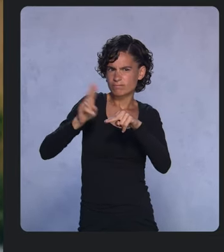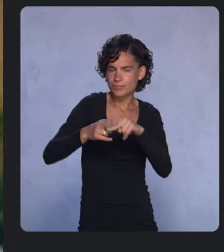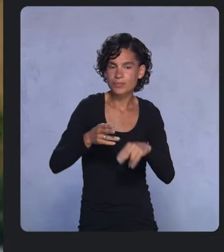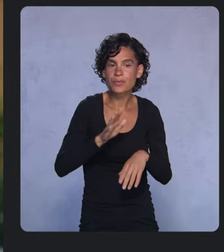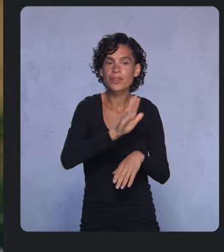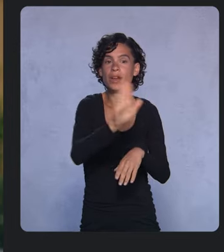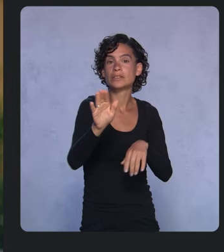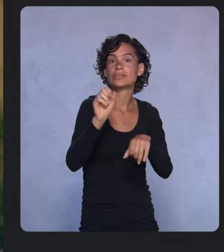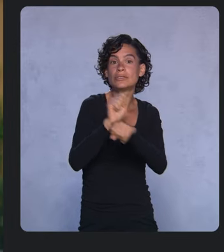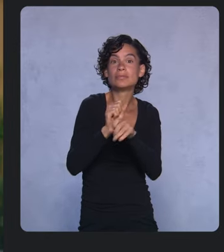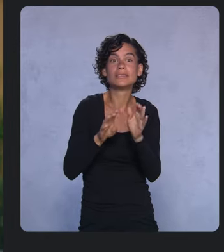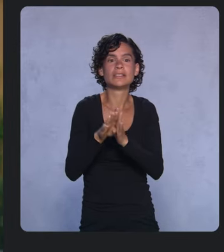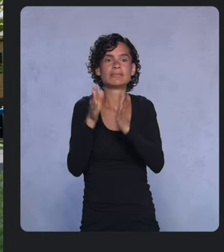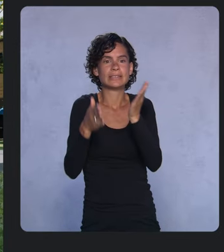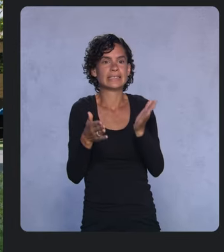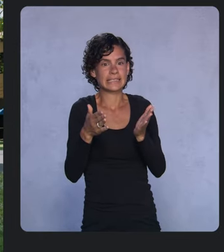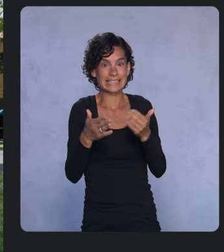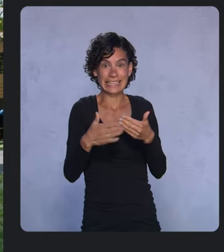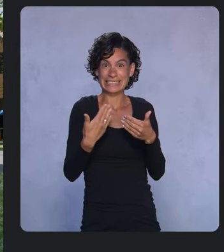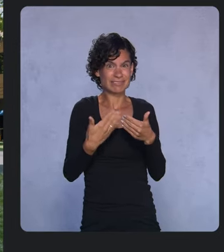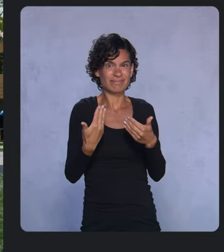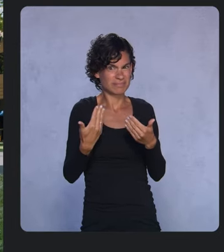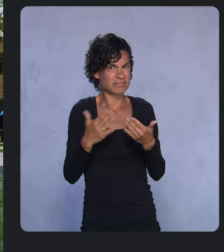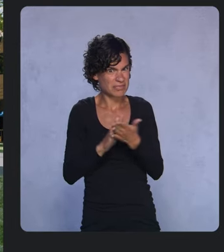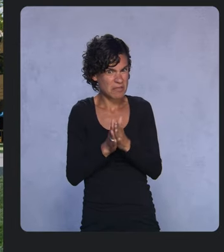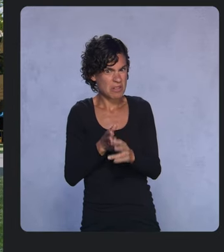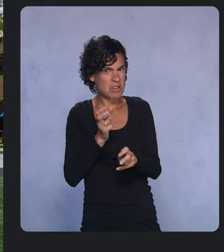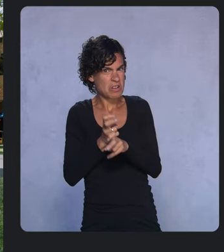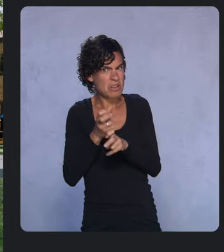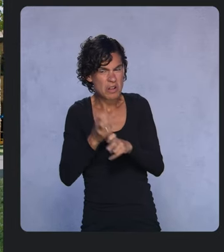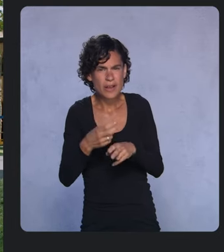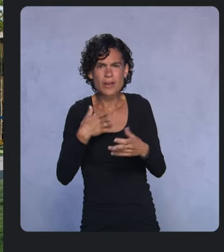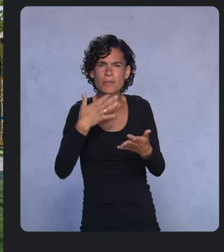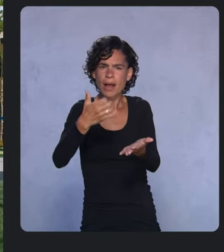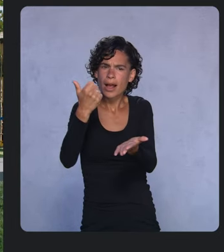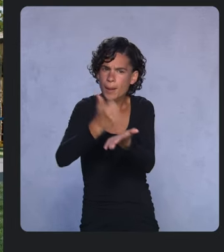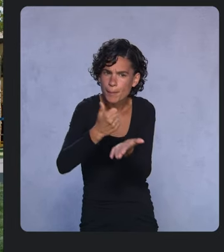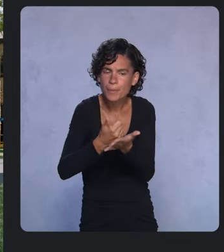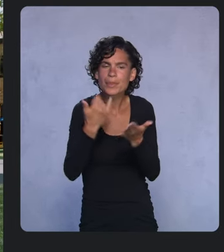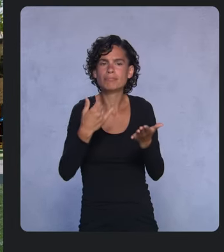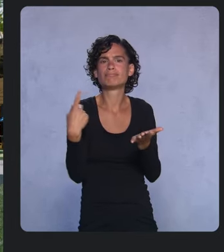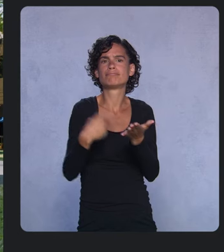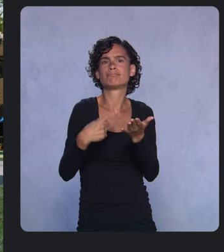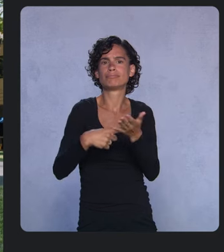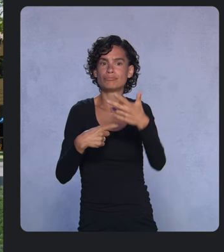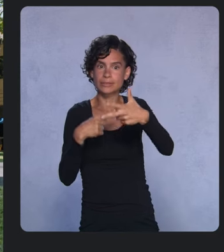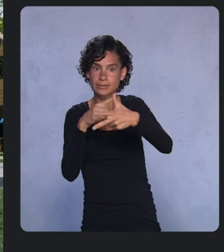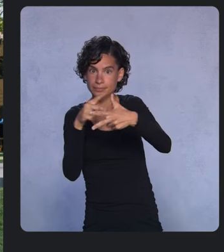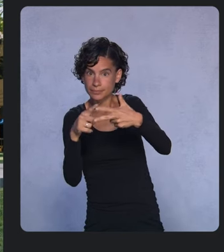We want to help. Today, we’ll talk about three things: Android 12 for developers,